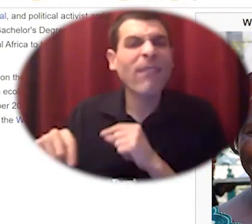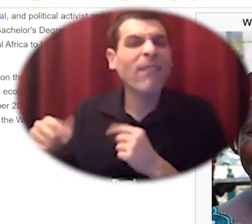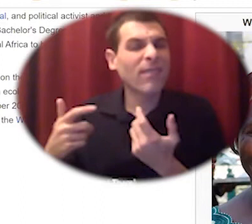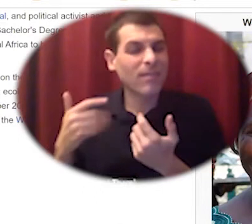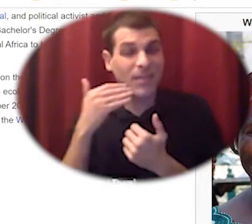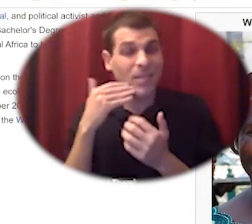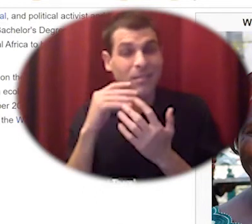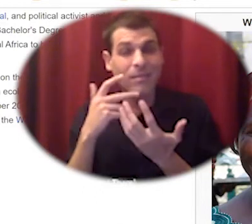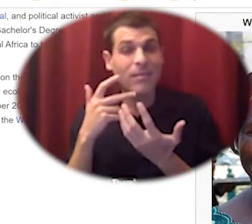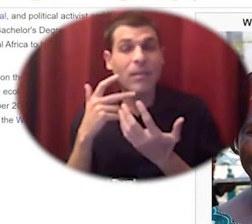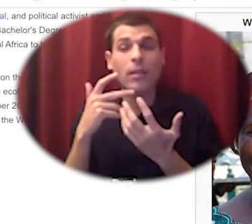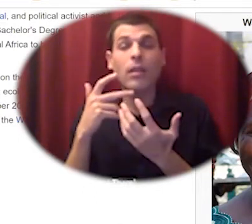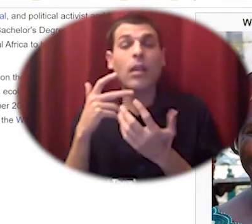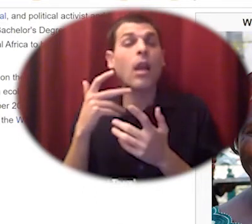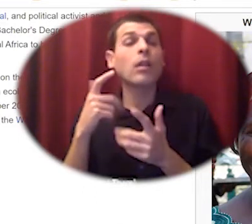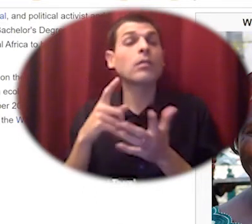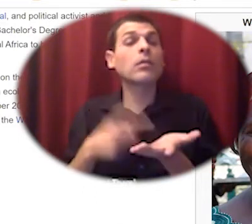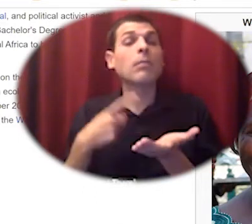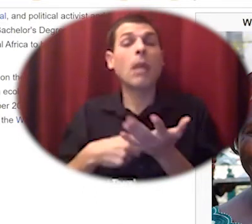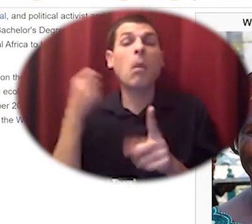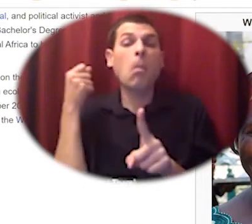torrential rains in years before